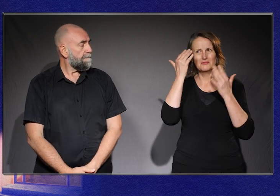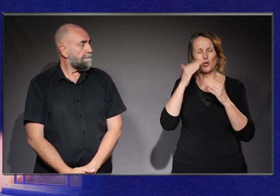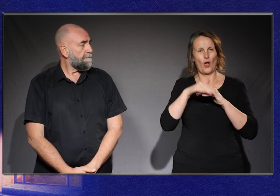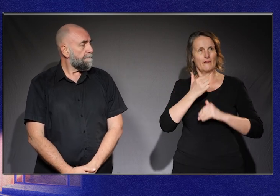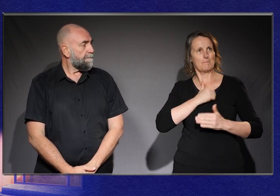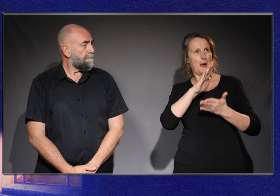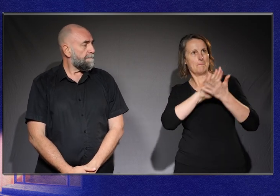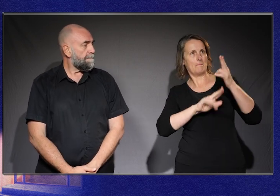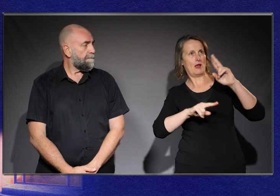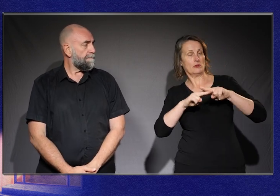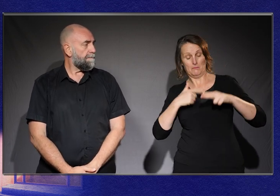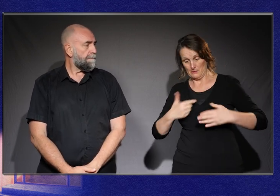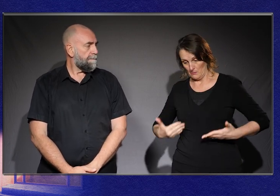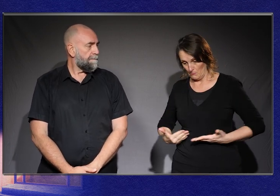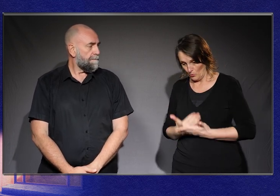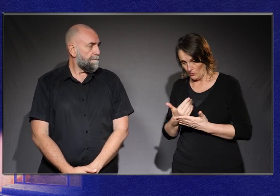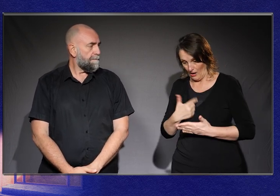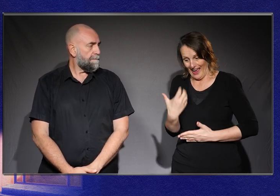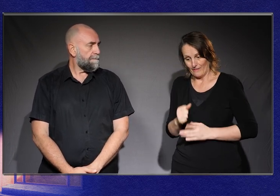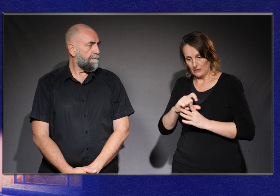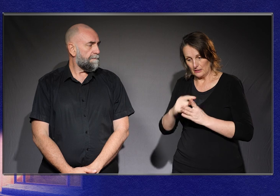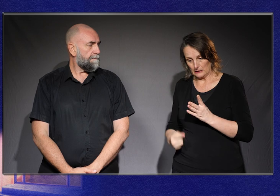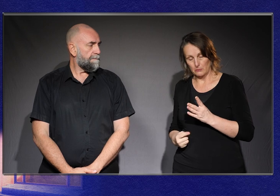that world of disability as his terrible unknown.